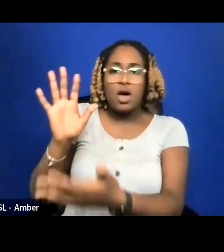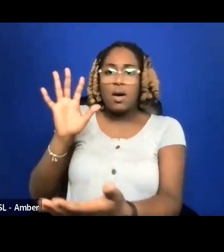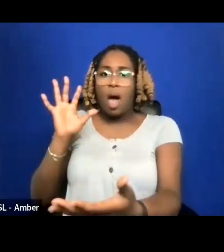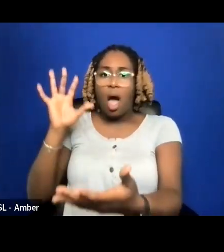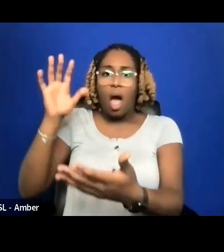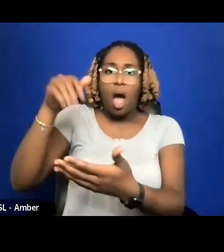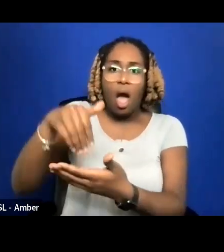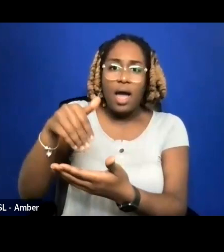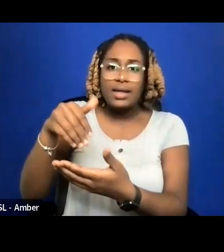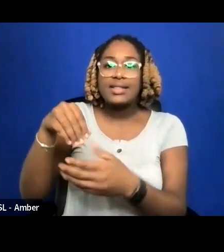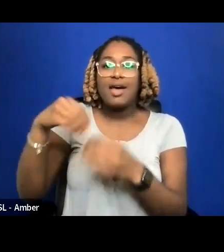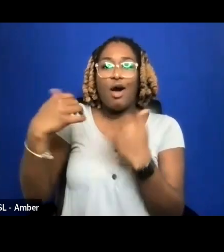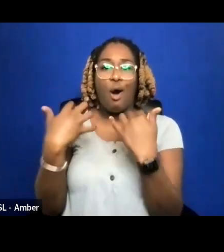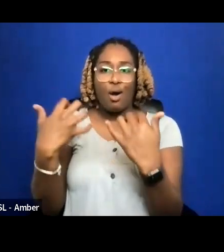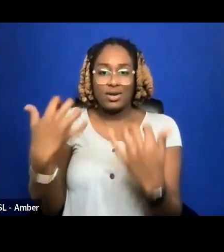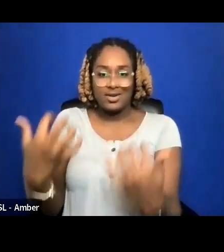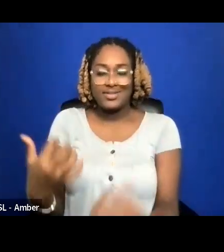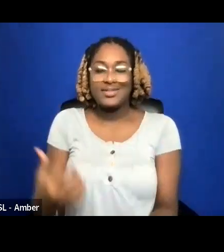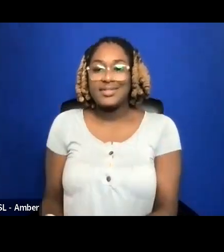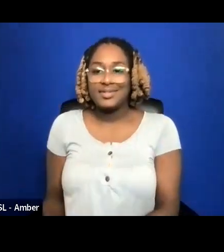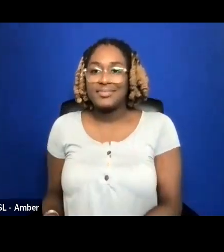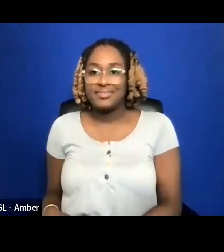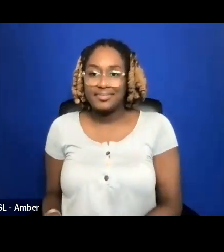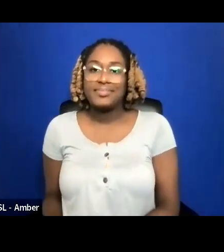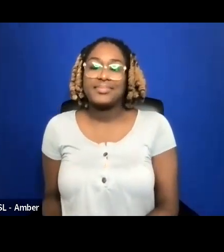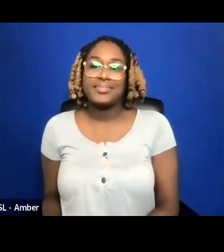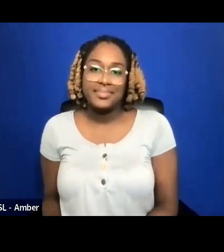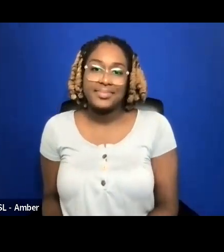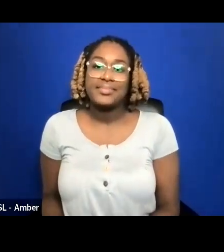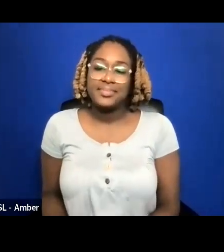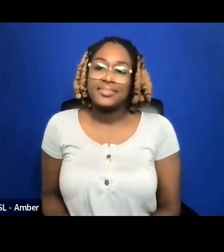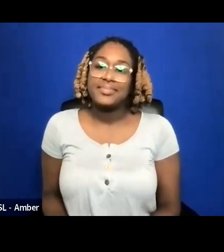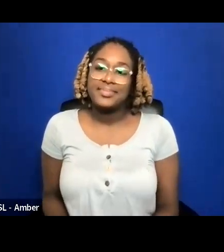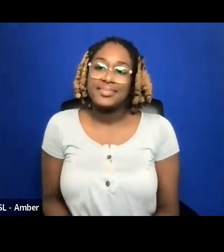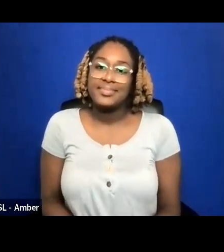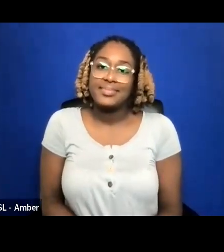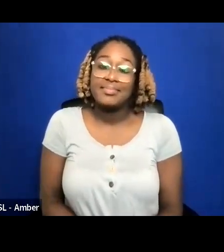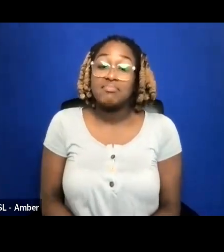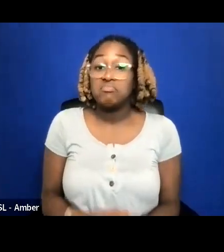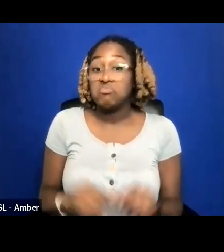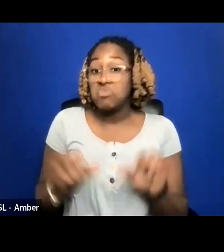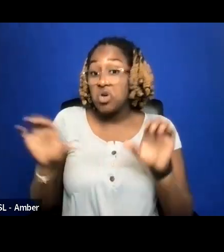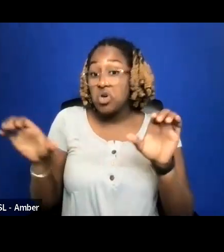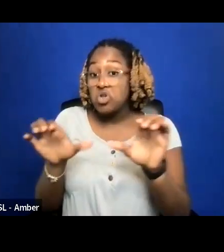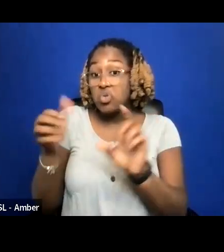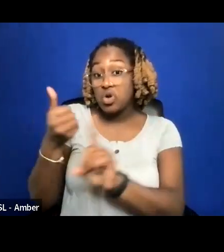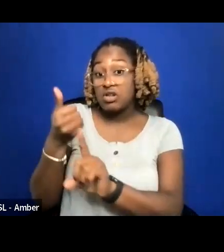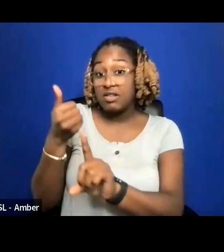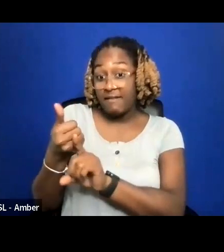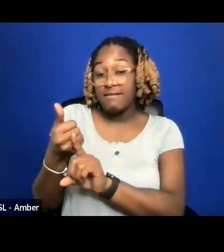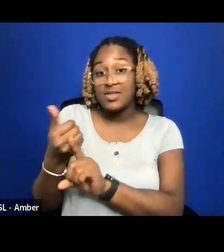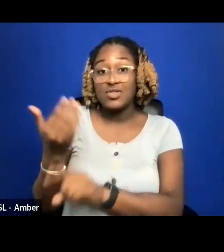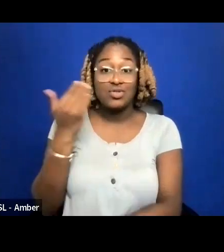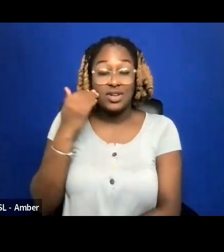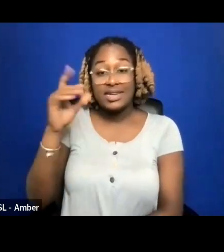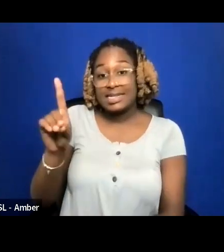THE MAIN PATH OFFENSE DISTRIBUTION ARE DO IT YOURSELF WHICH IS ALSO KNOWN AS DIY . SIGNING WITH A